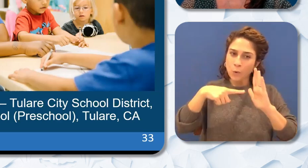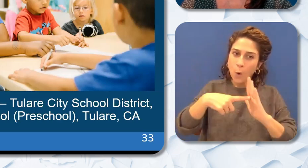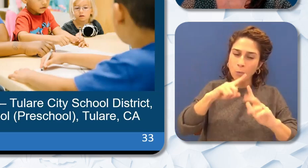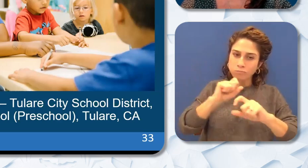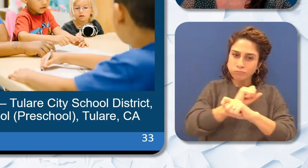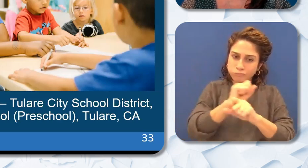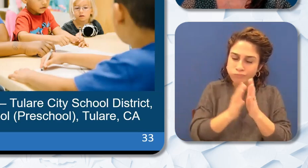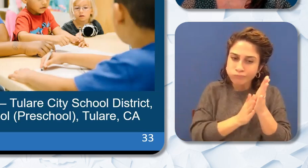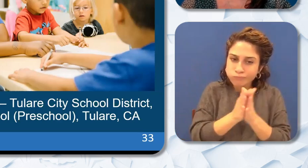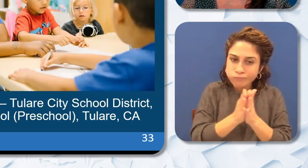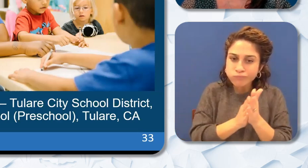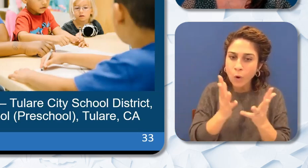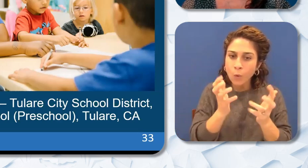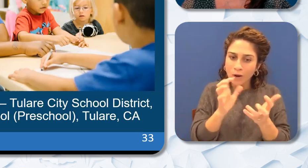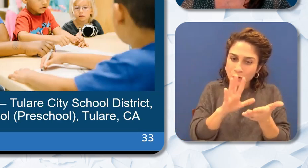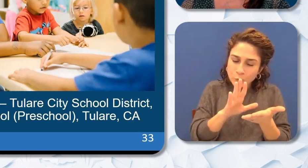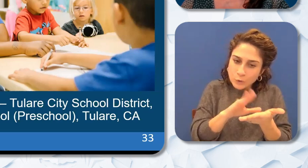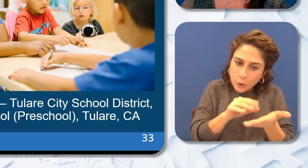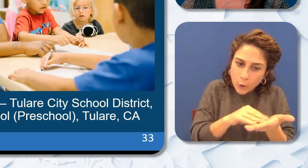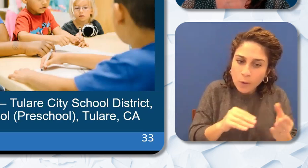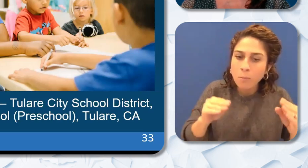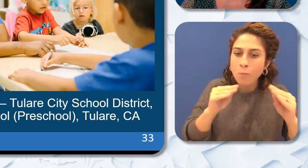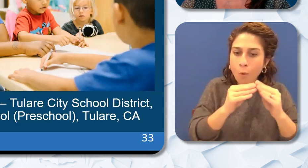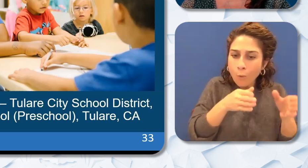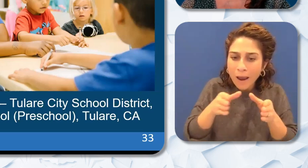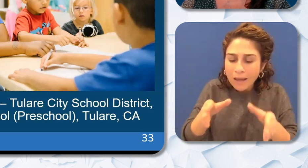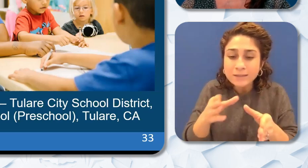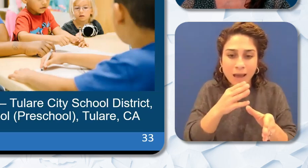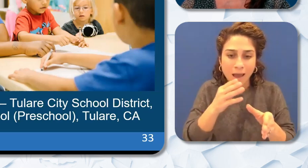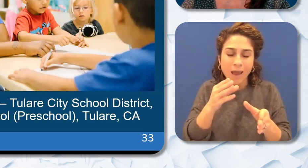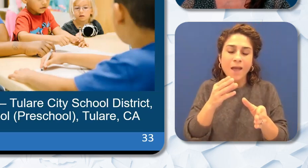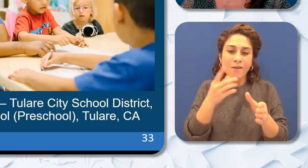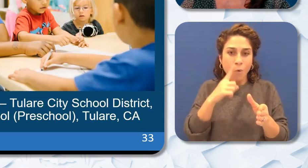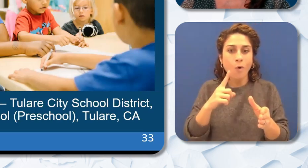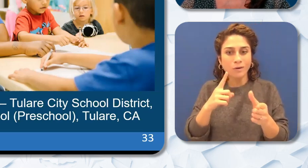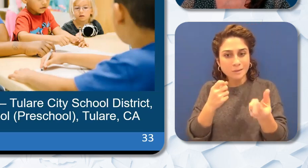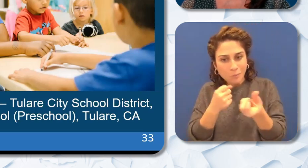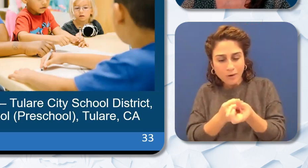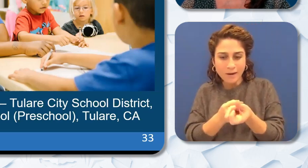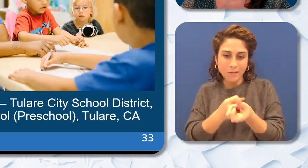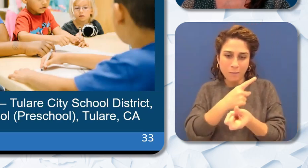and cultivate the voices of Black educators and our Black students. We're confident that